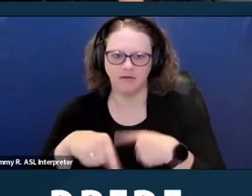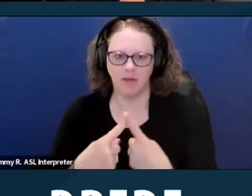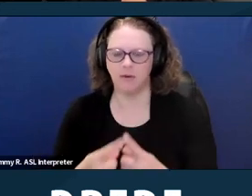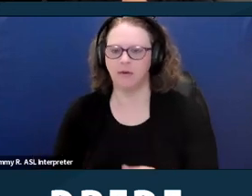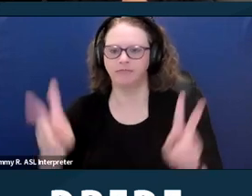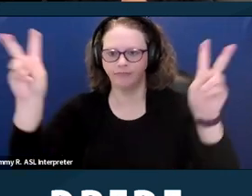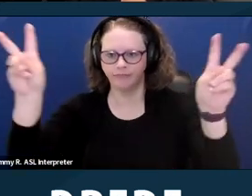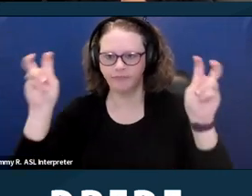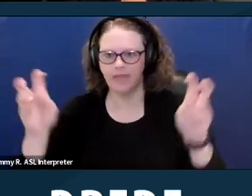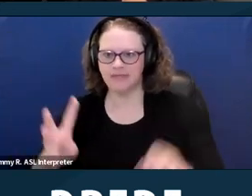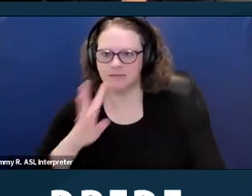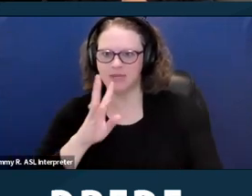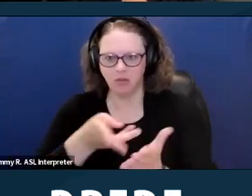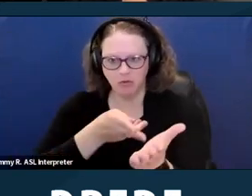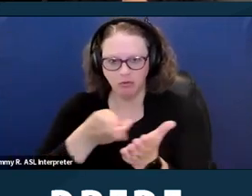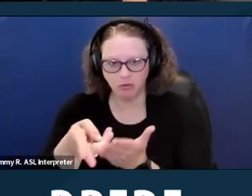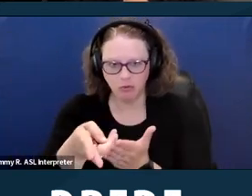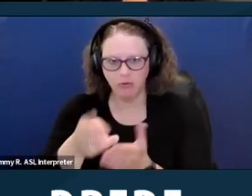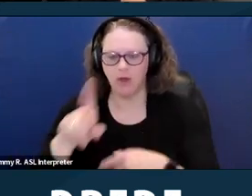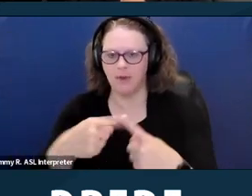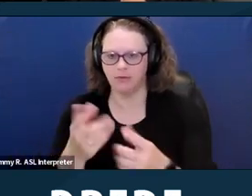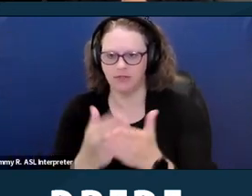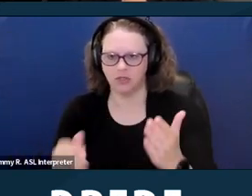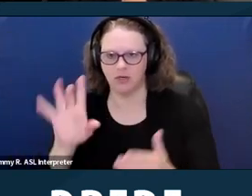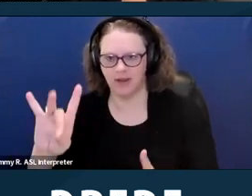of these narratives and stereotypes about the program.